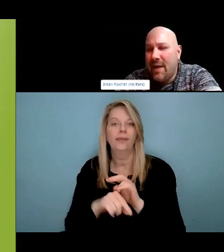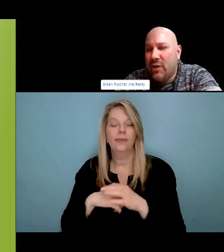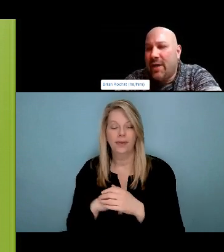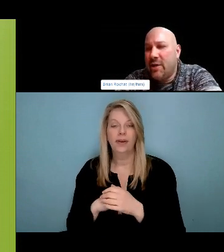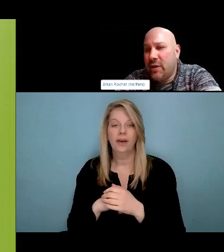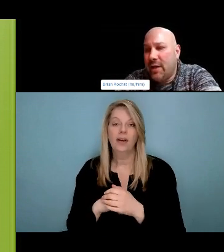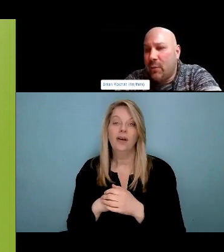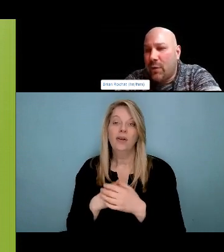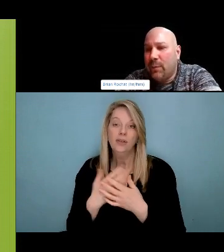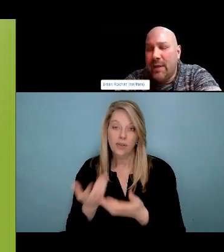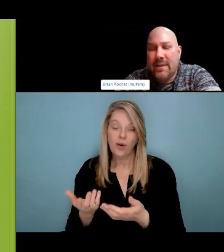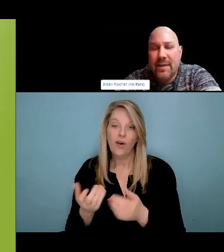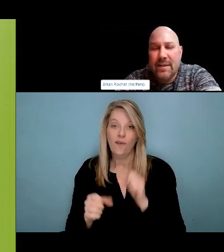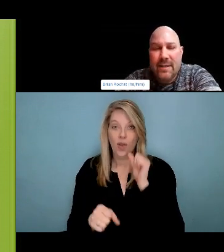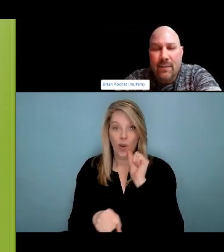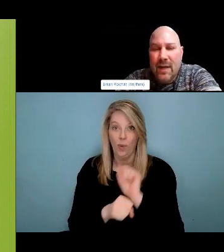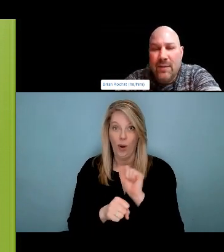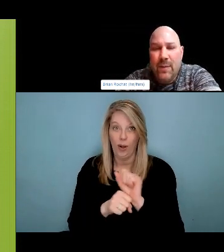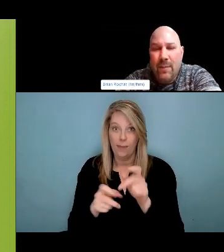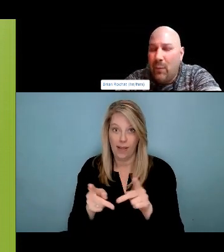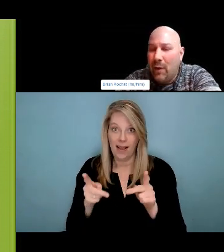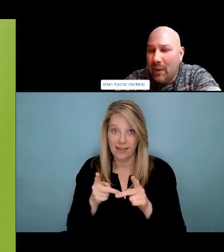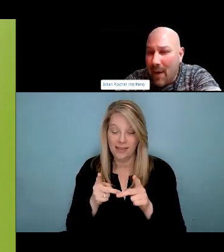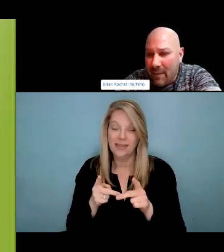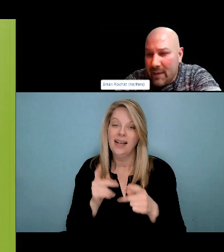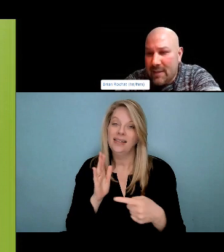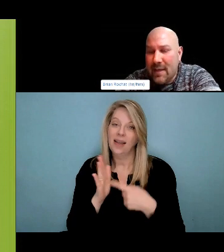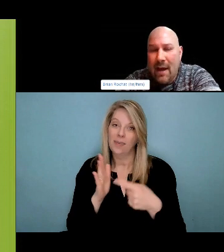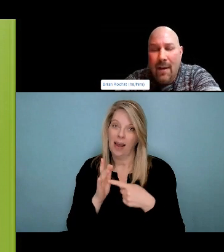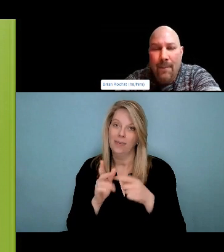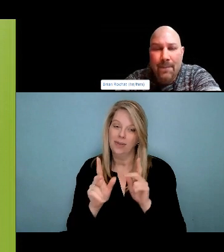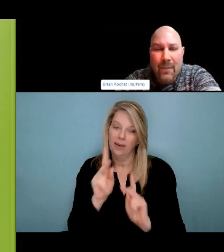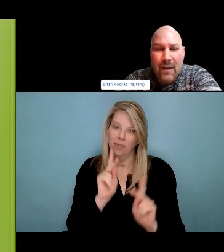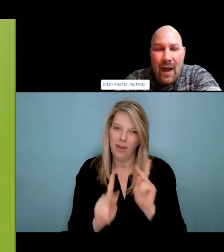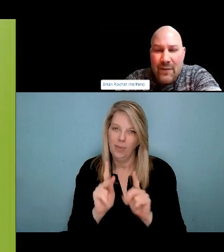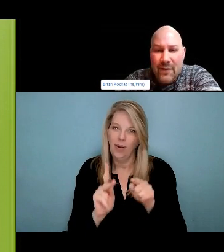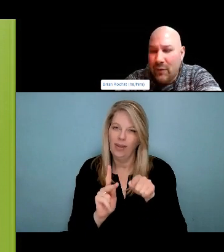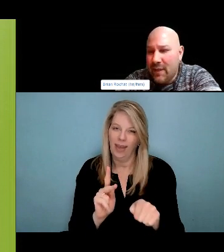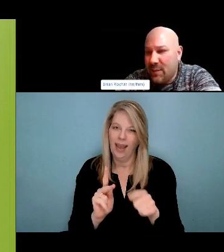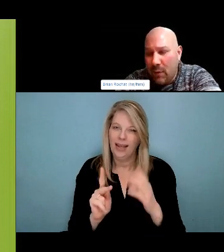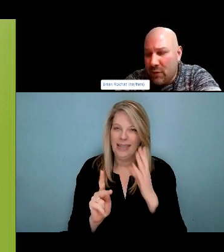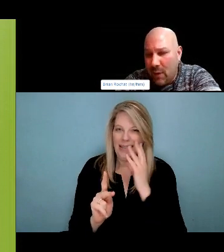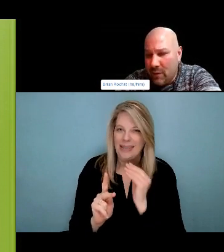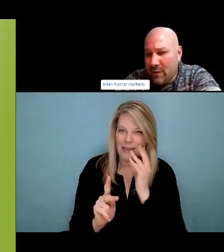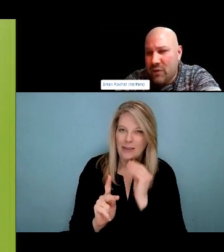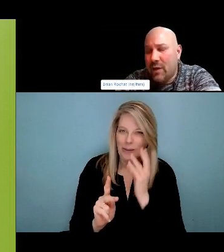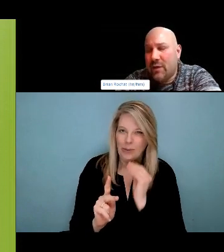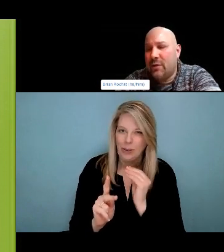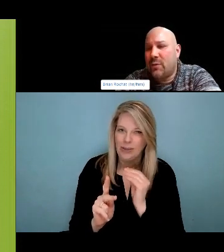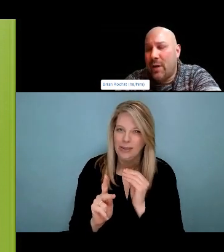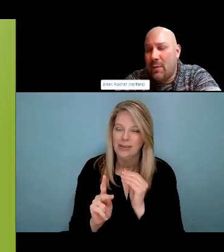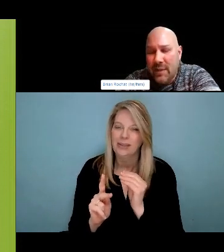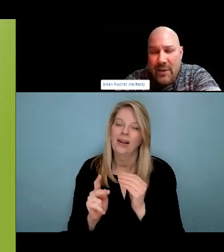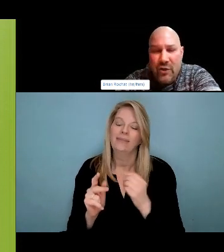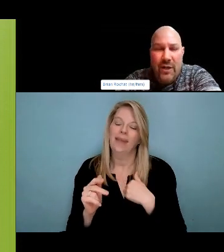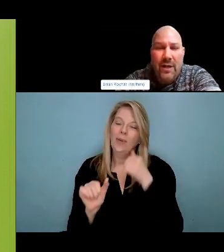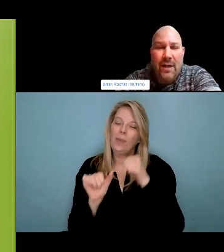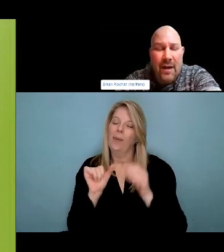that, that will be better. Okay. I am an artist. I am a I am a mother. I am a daughter. I am an artist.